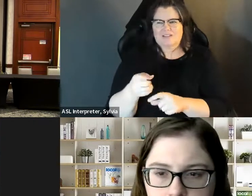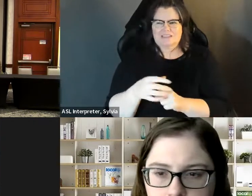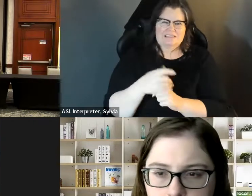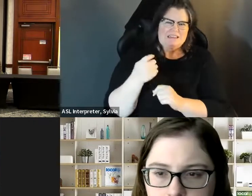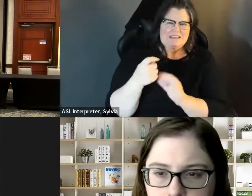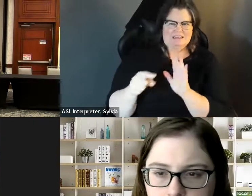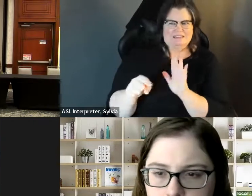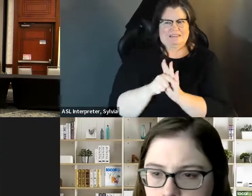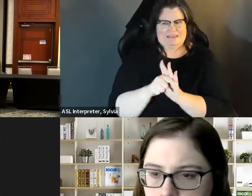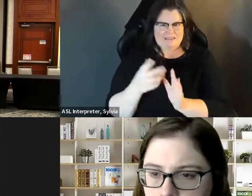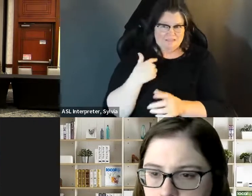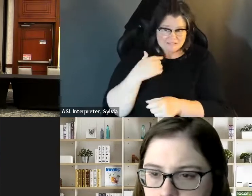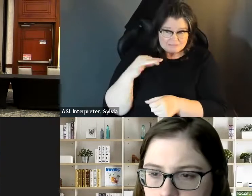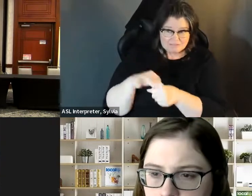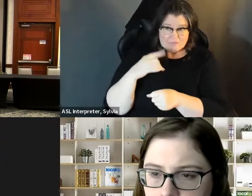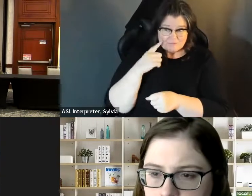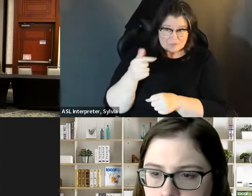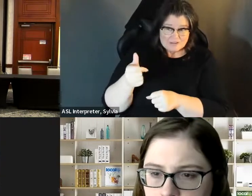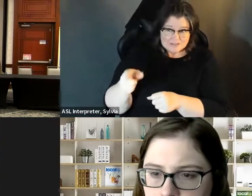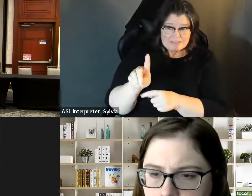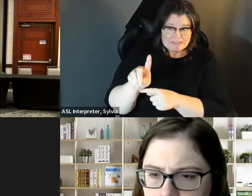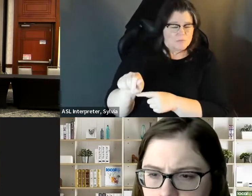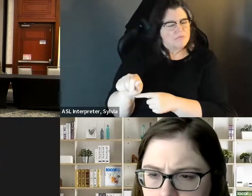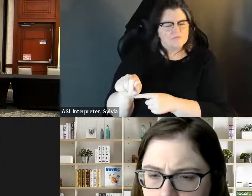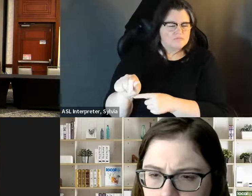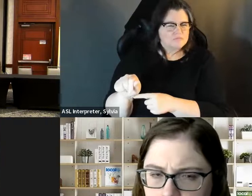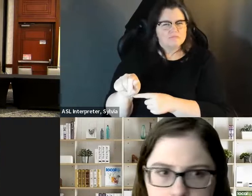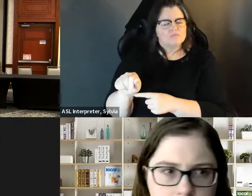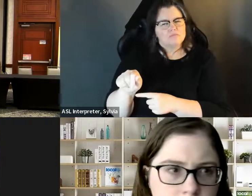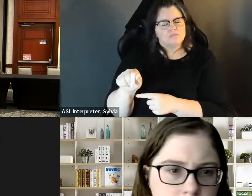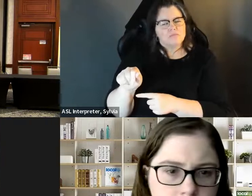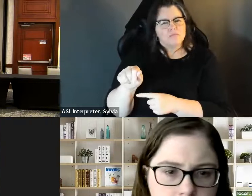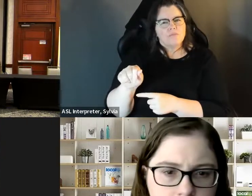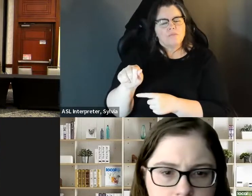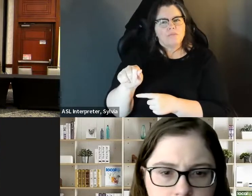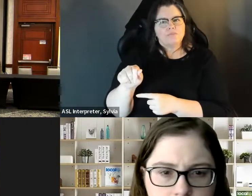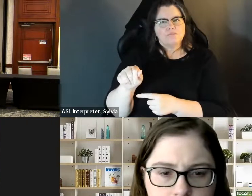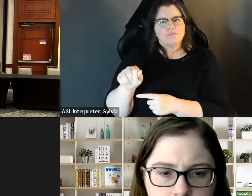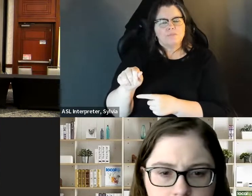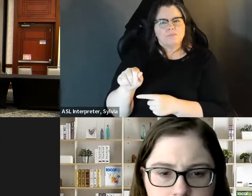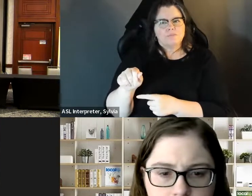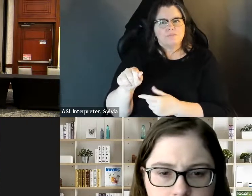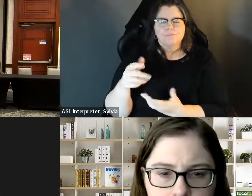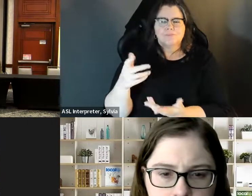basically every time somebody has that potential negative process, it -- listen to what their concerns are, I think it